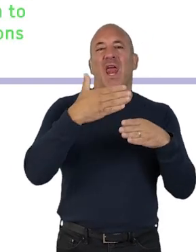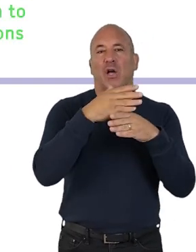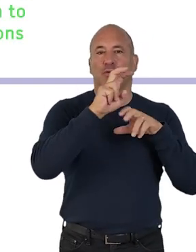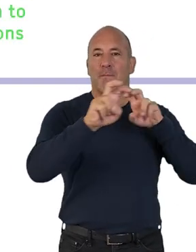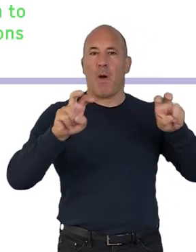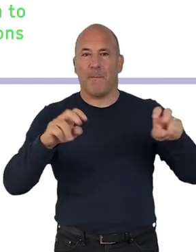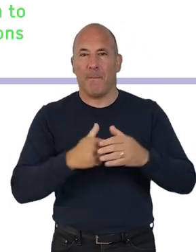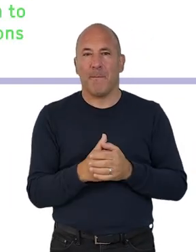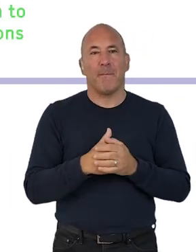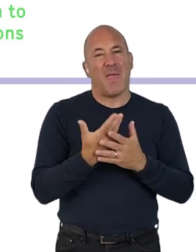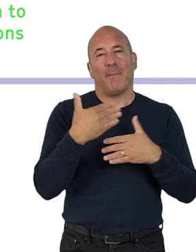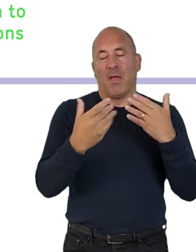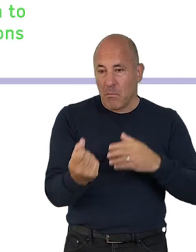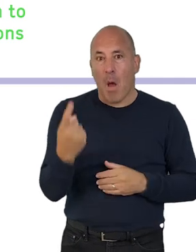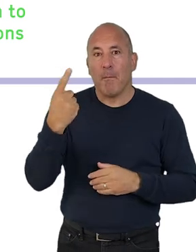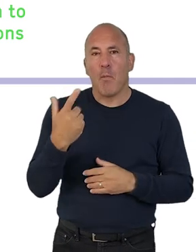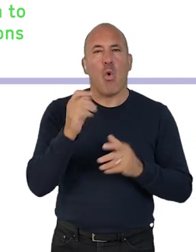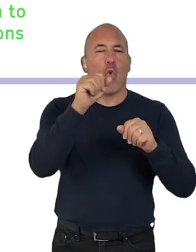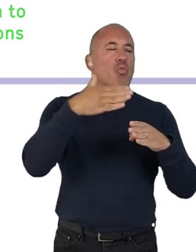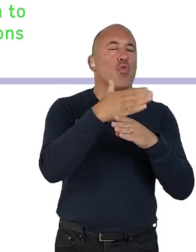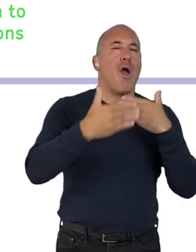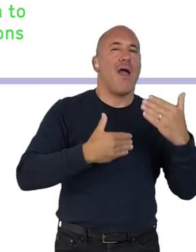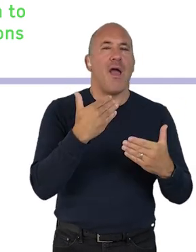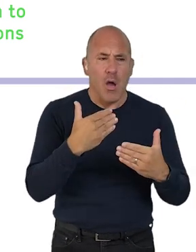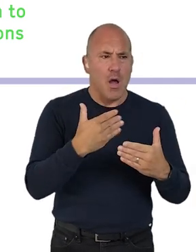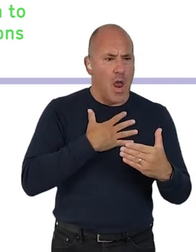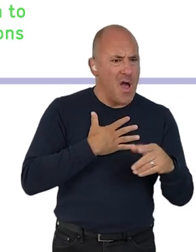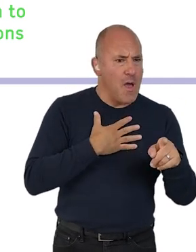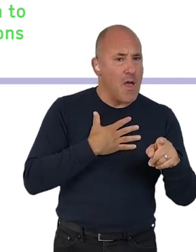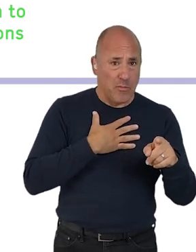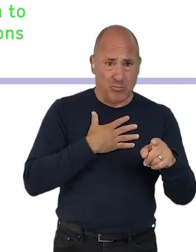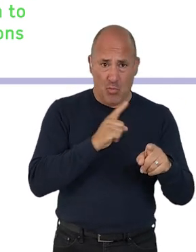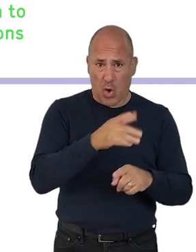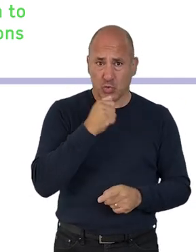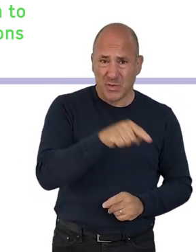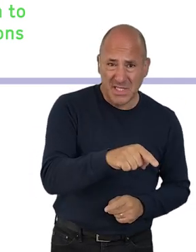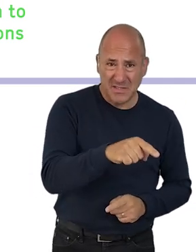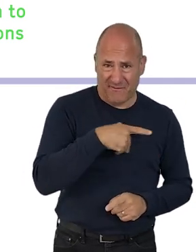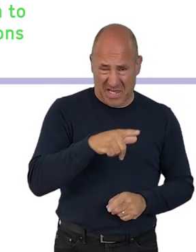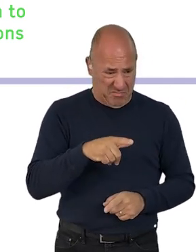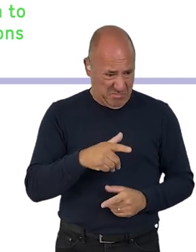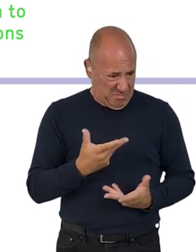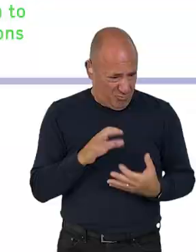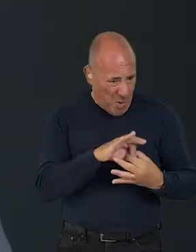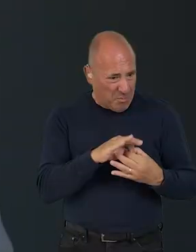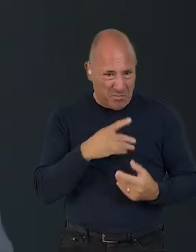But if something else has come up for you, or the way that you work, take forward what feels relevant and doable.